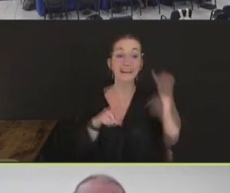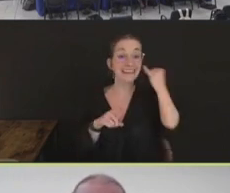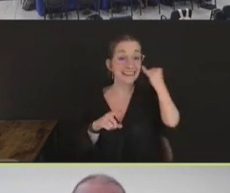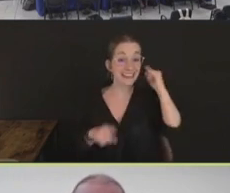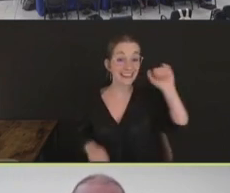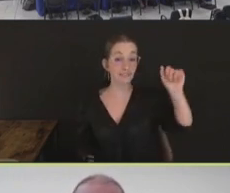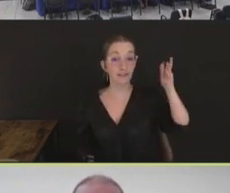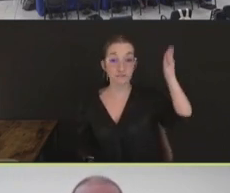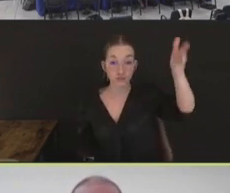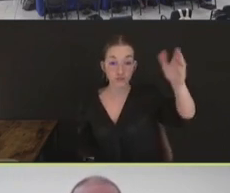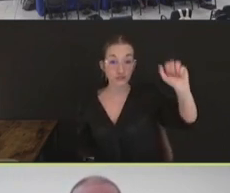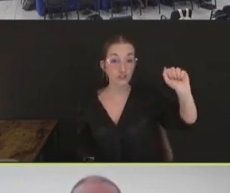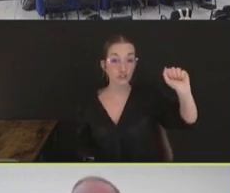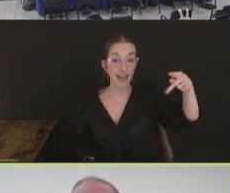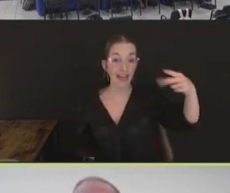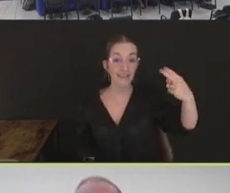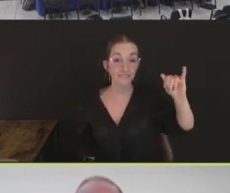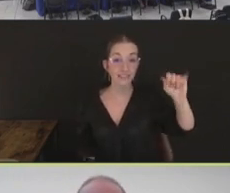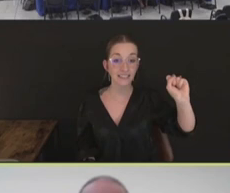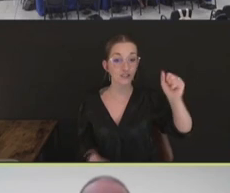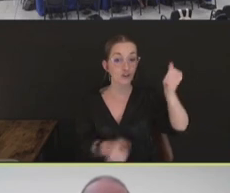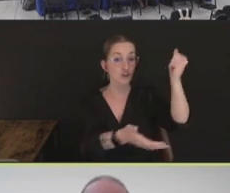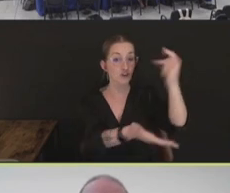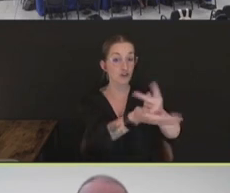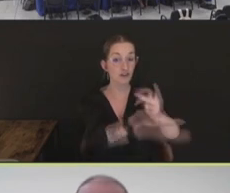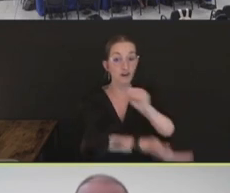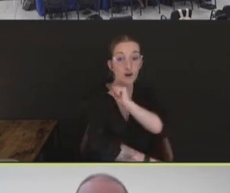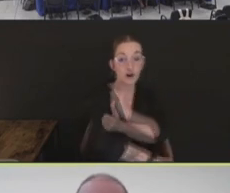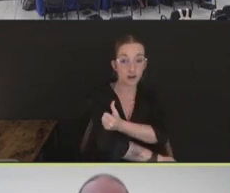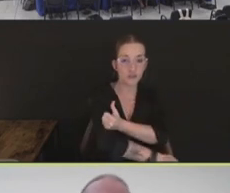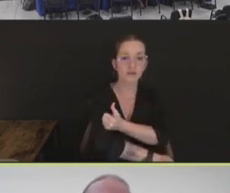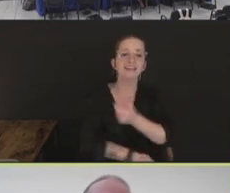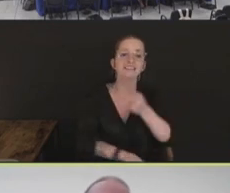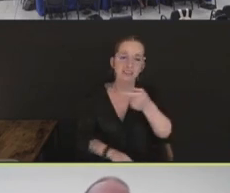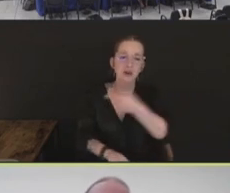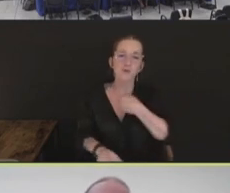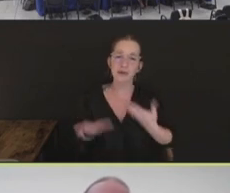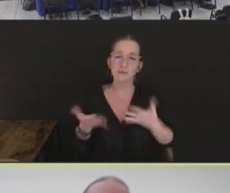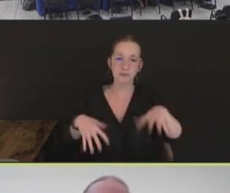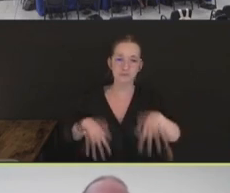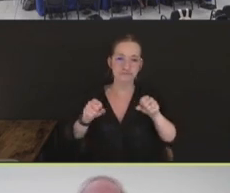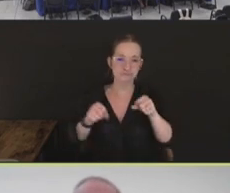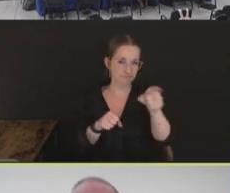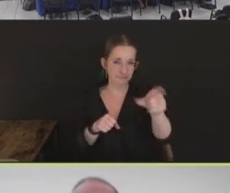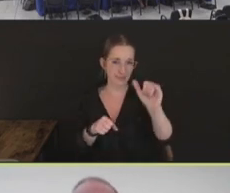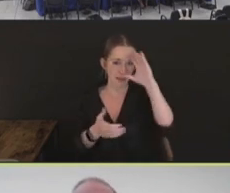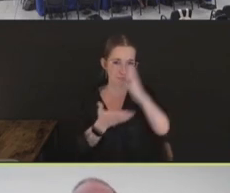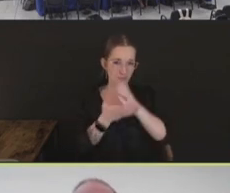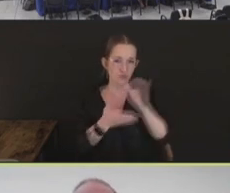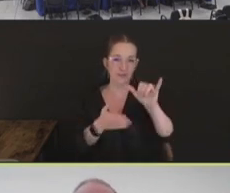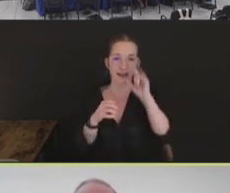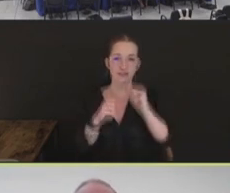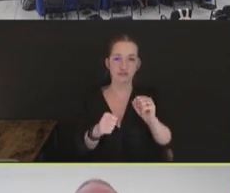services to use vaccination, this is a strategy that we might use to control. Next slide.